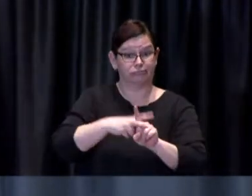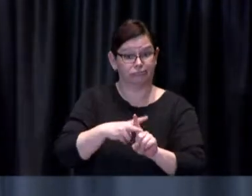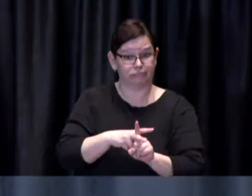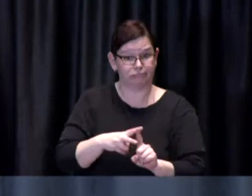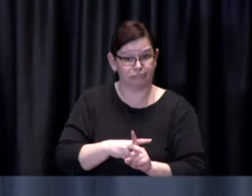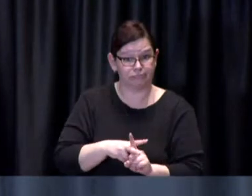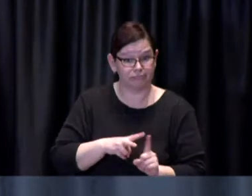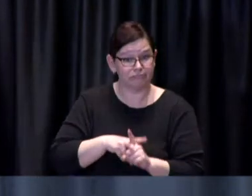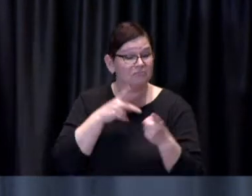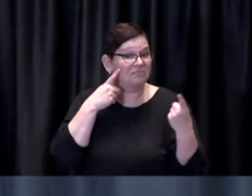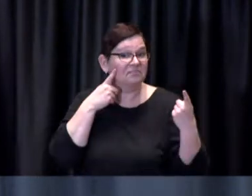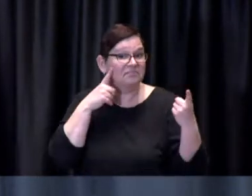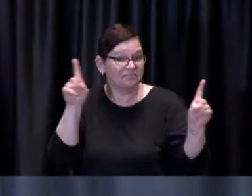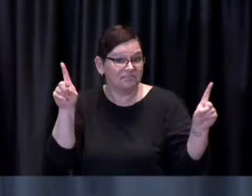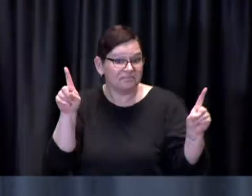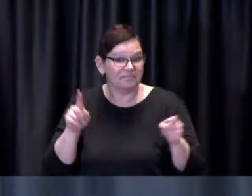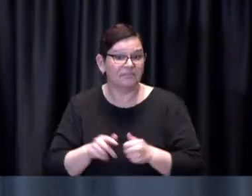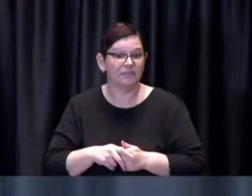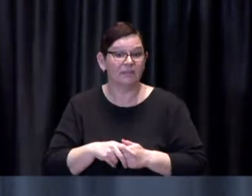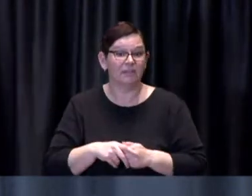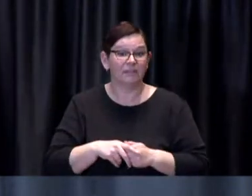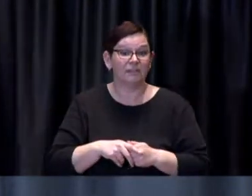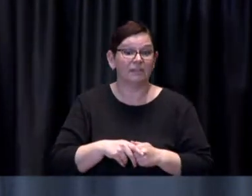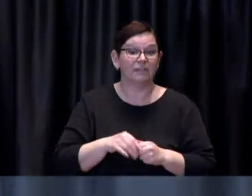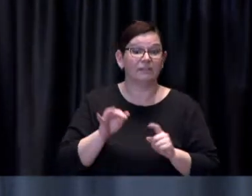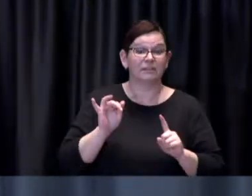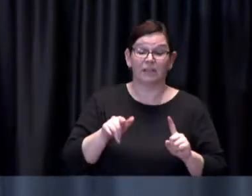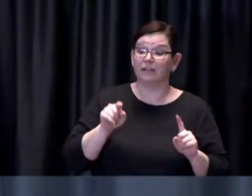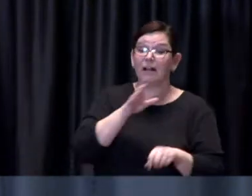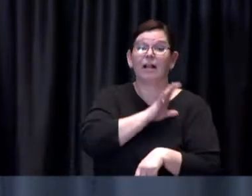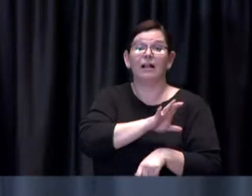in one of the city-operated clinics, between now and April 11th.